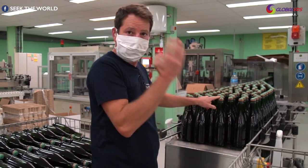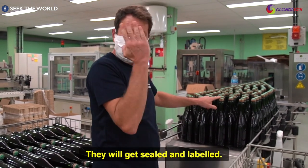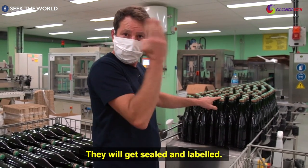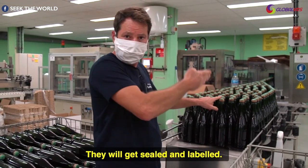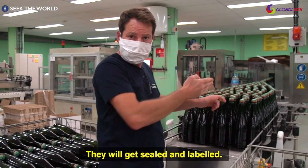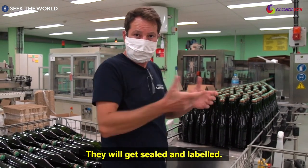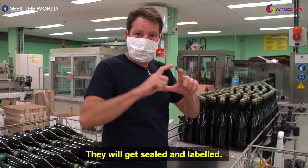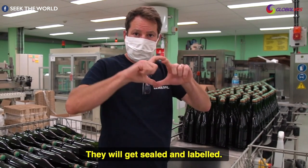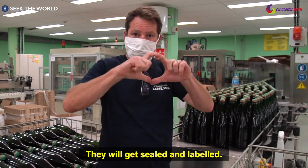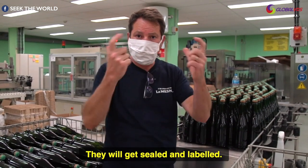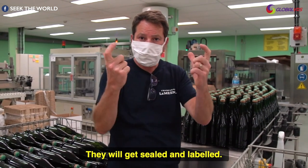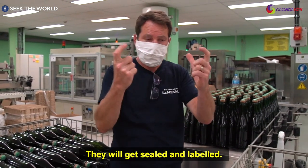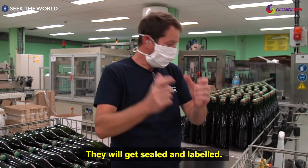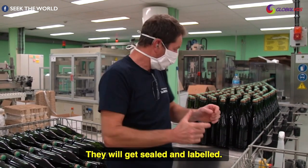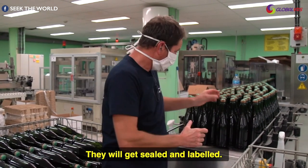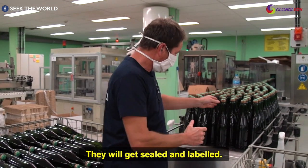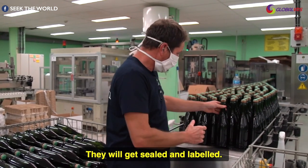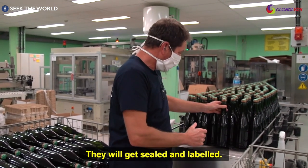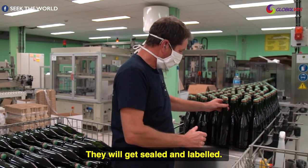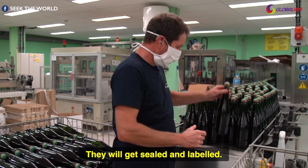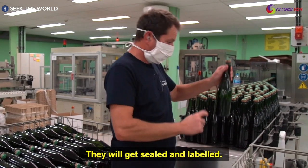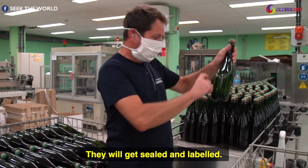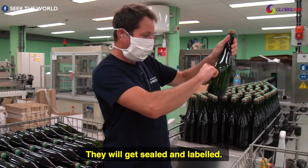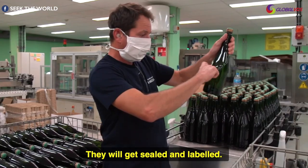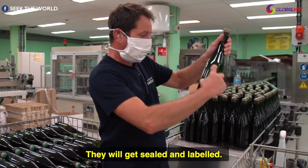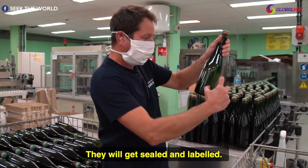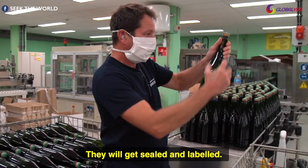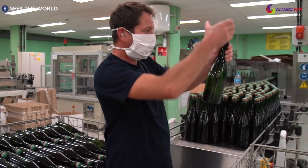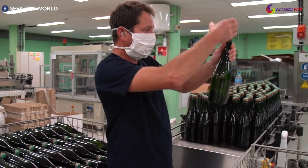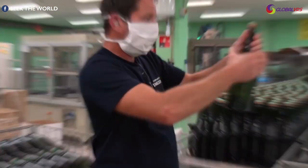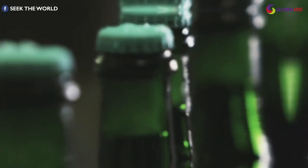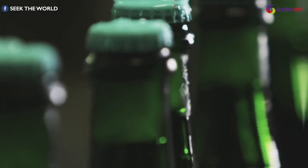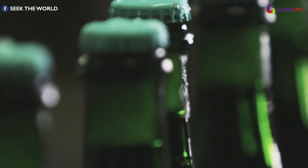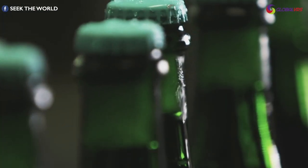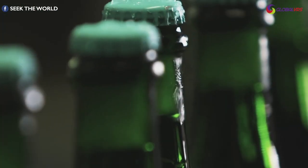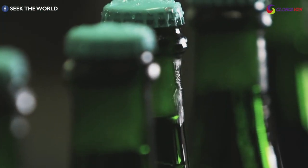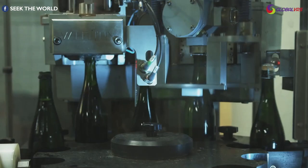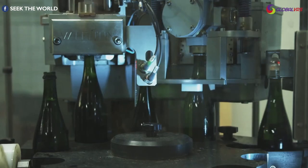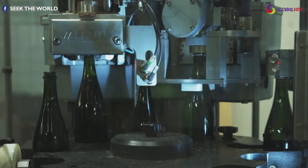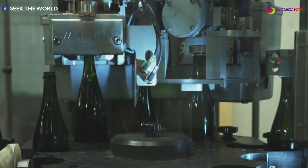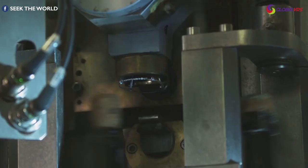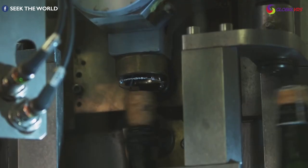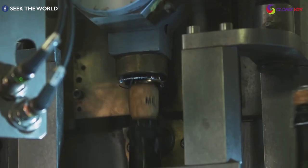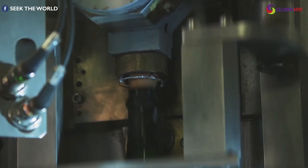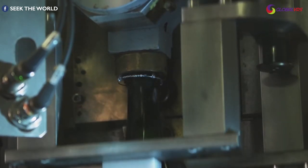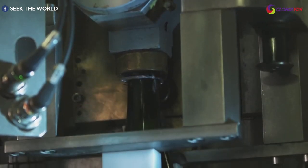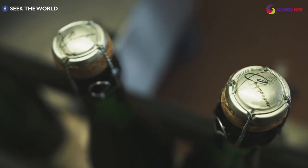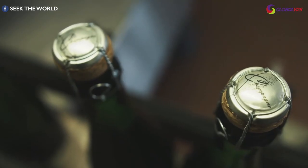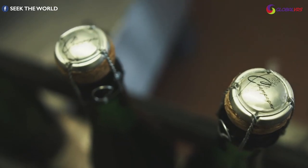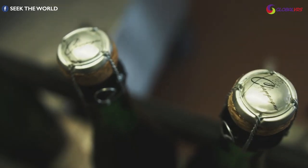they will get sealed and labeled